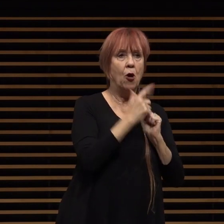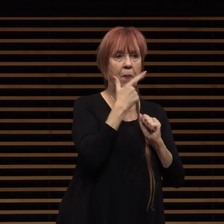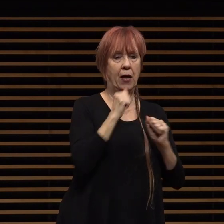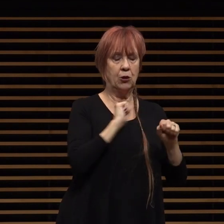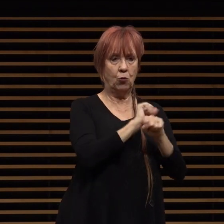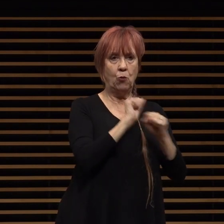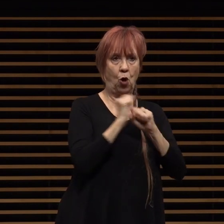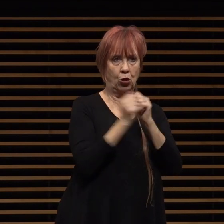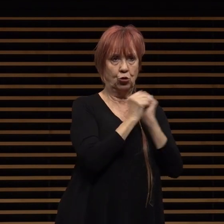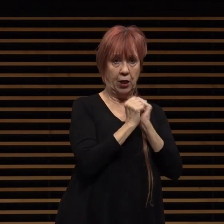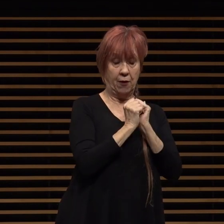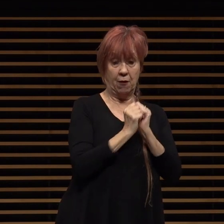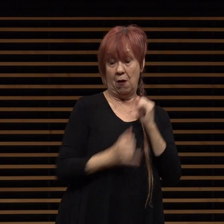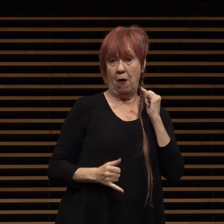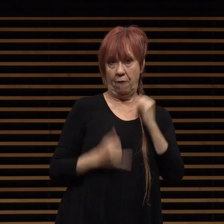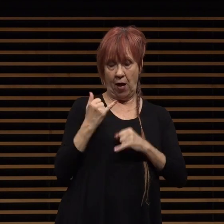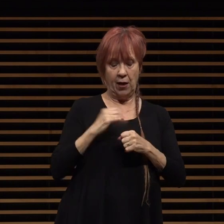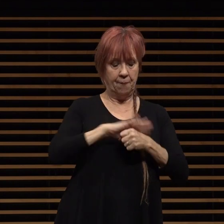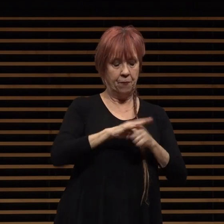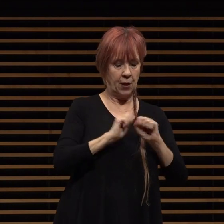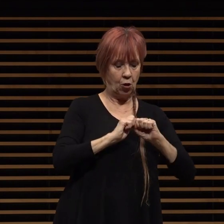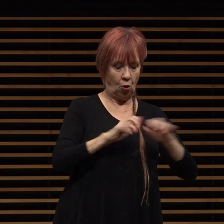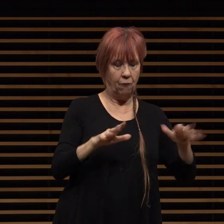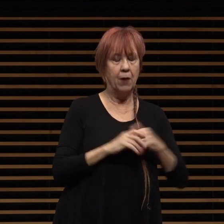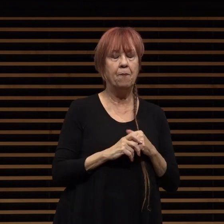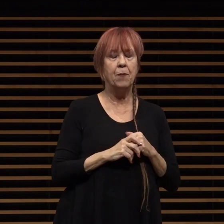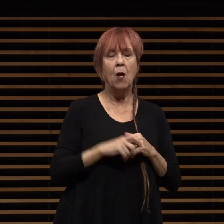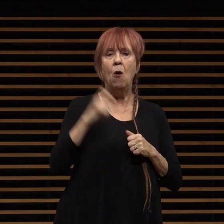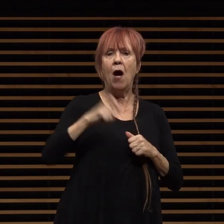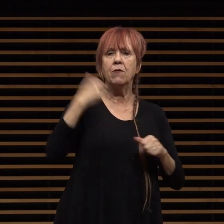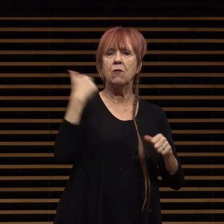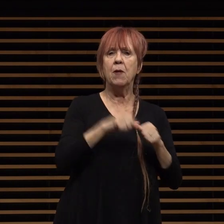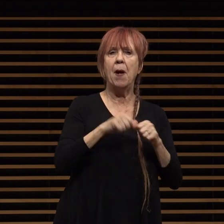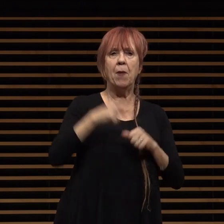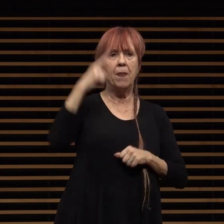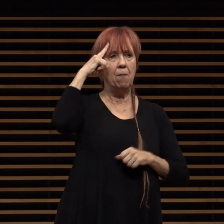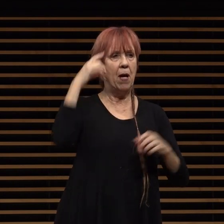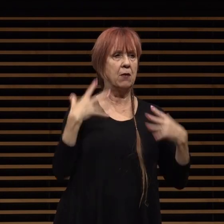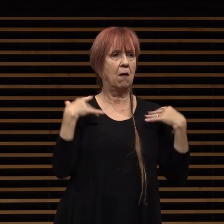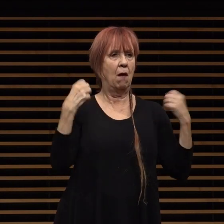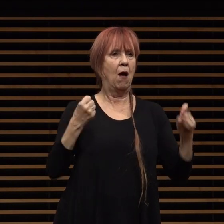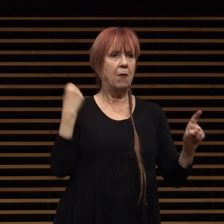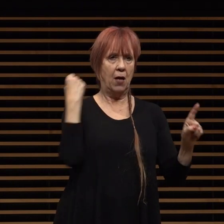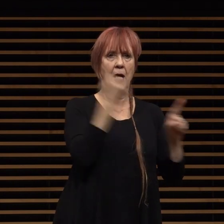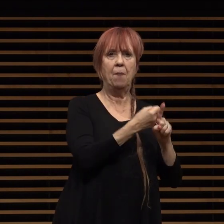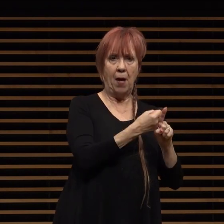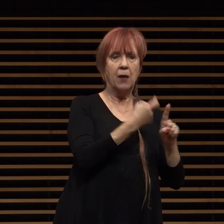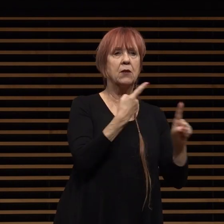finally on the issue of kobut we must keep in mind the mental health impacts